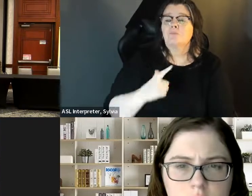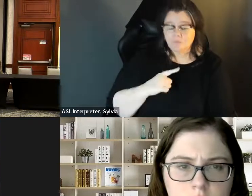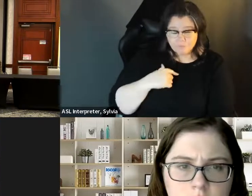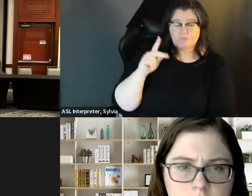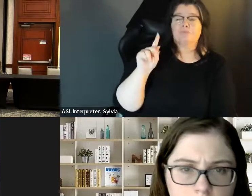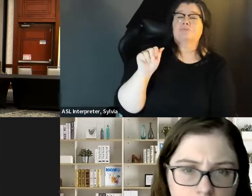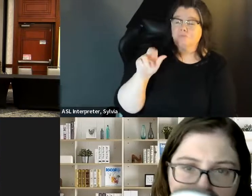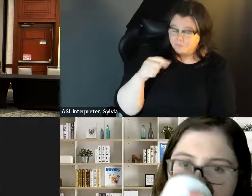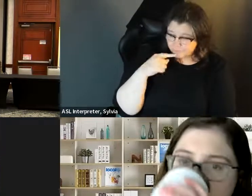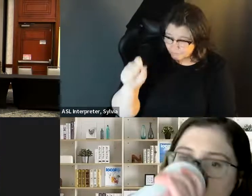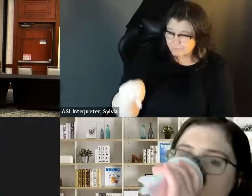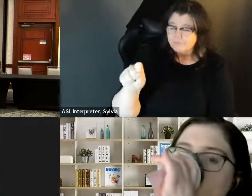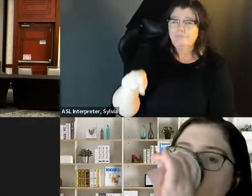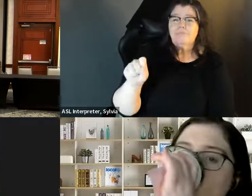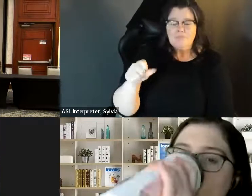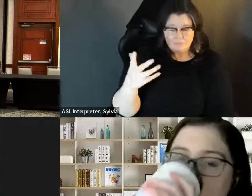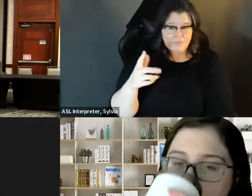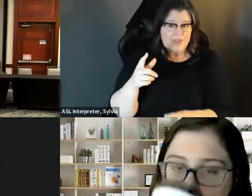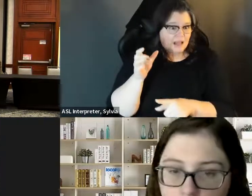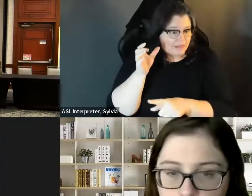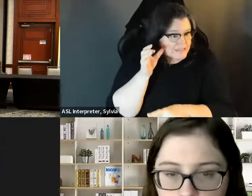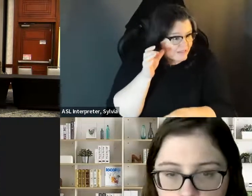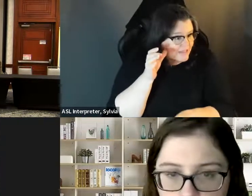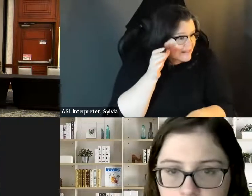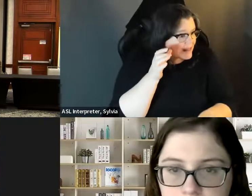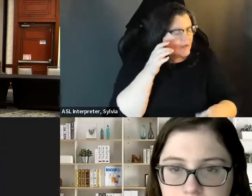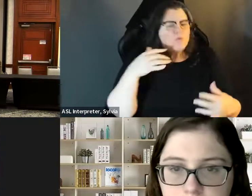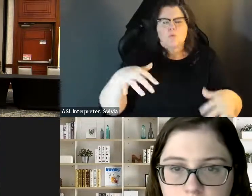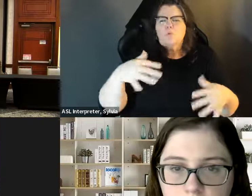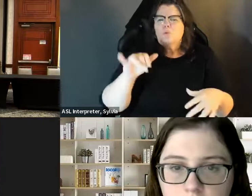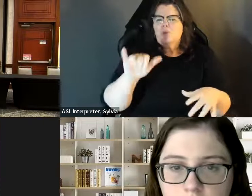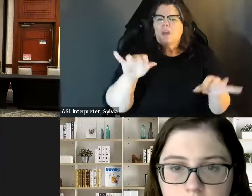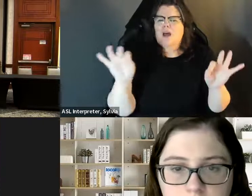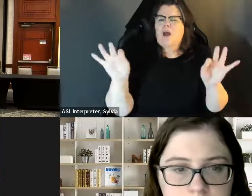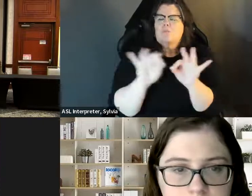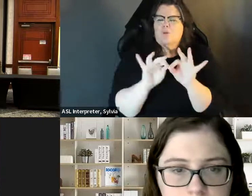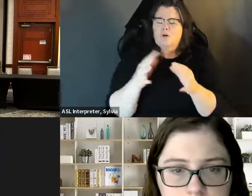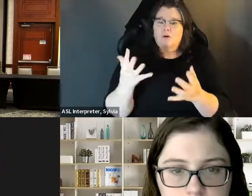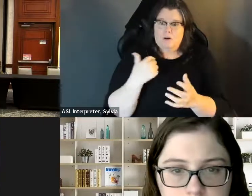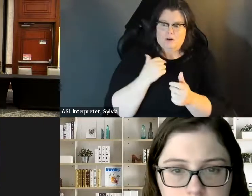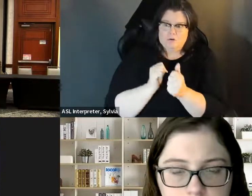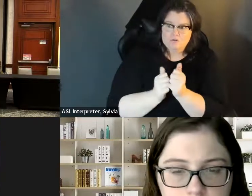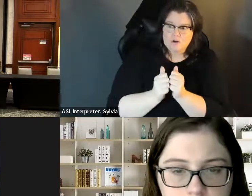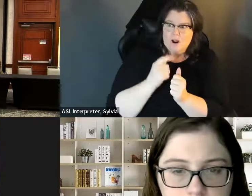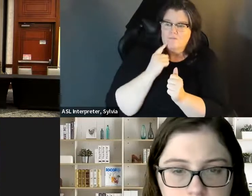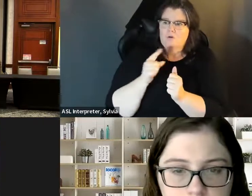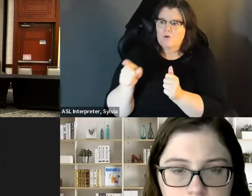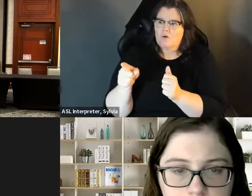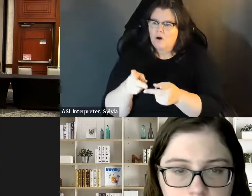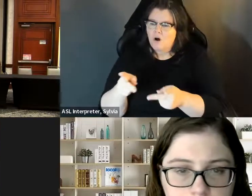that's very, very helpful. Thank you. » I definitely agree. I think listening is important and I